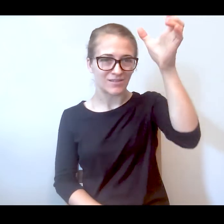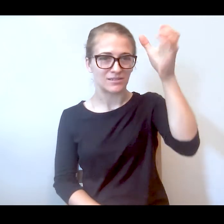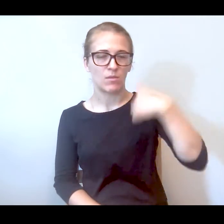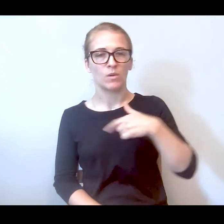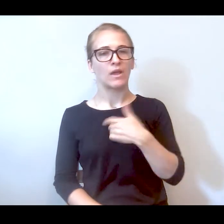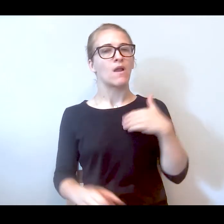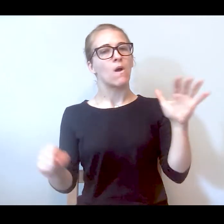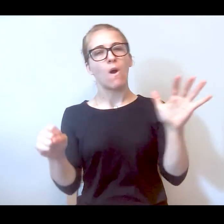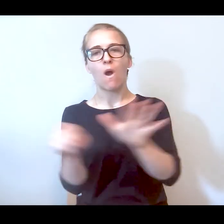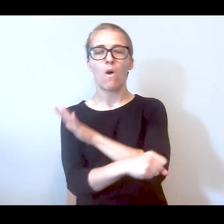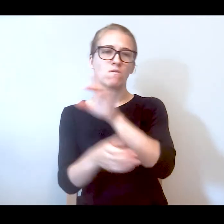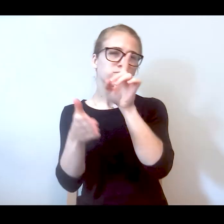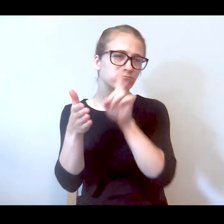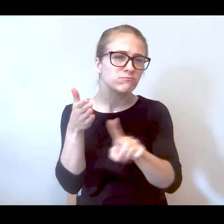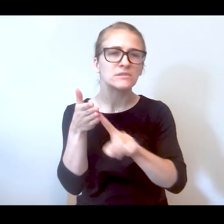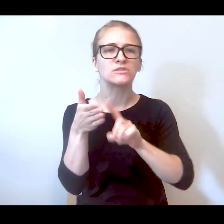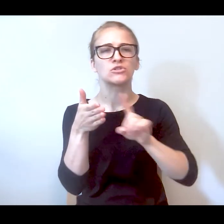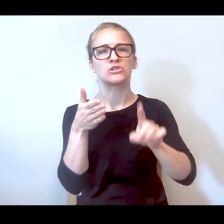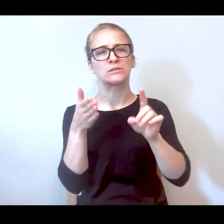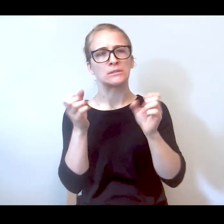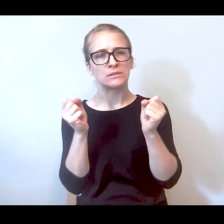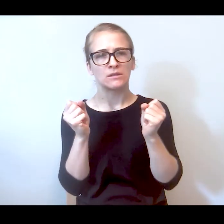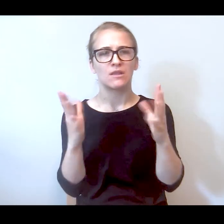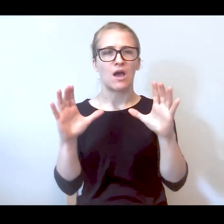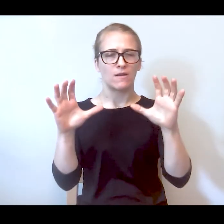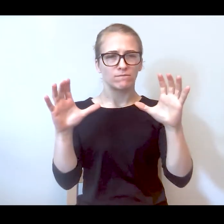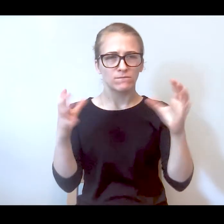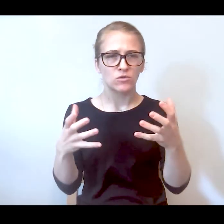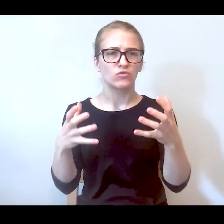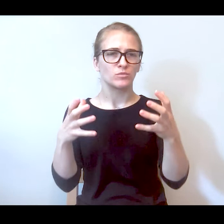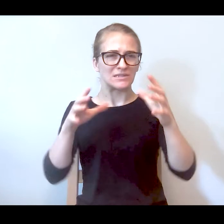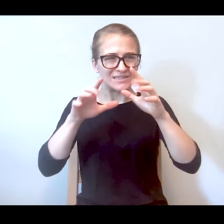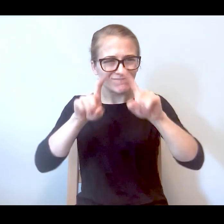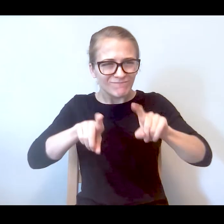stems from. We did a whole bunch of research series, focuses groups within New York City